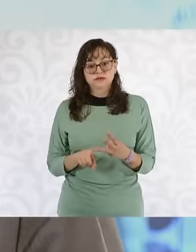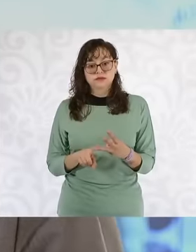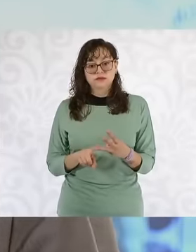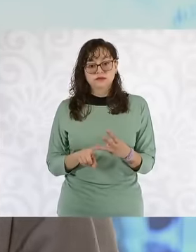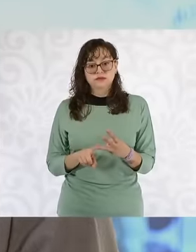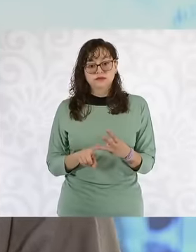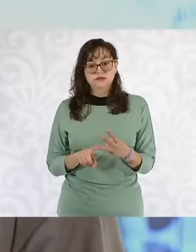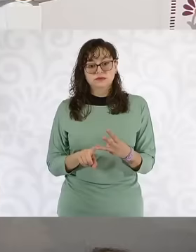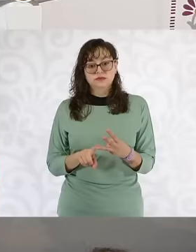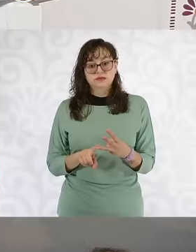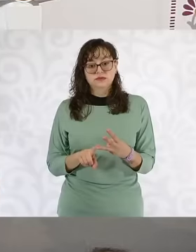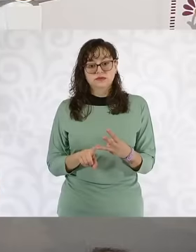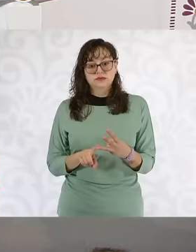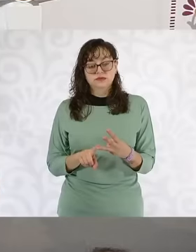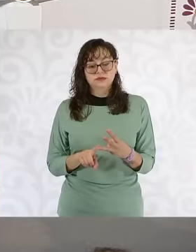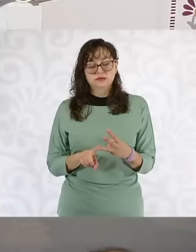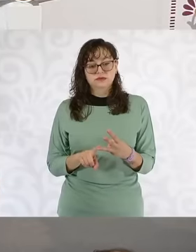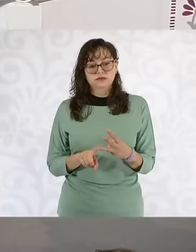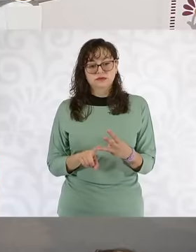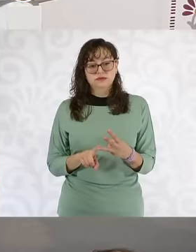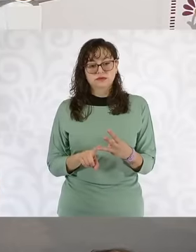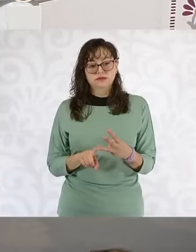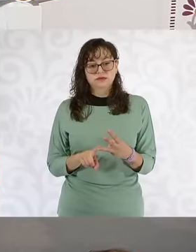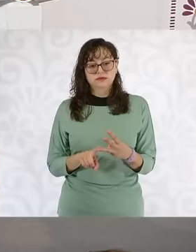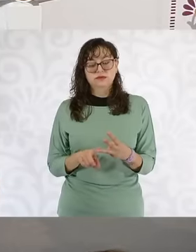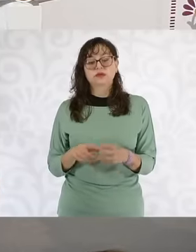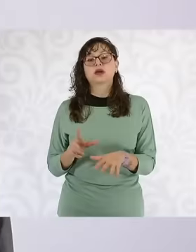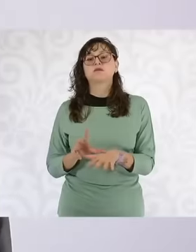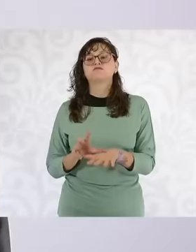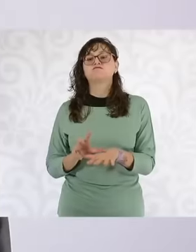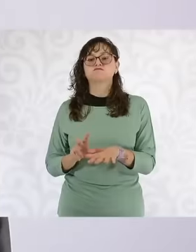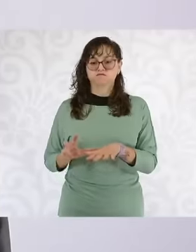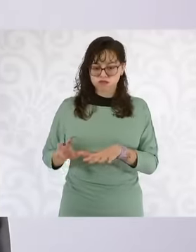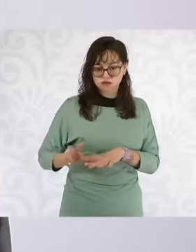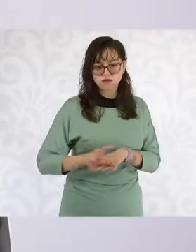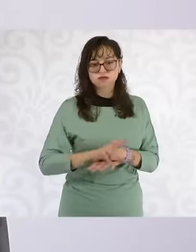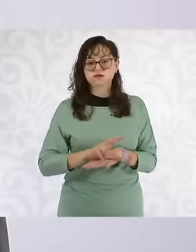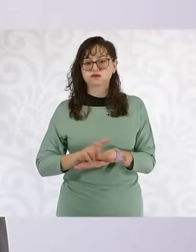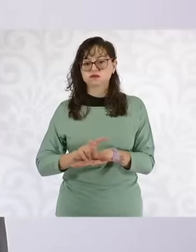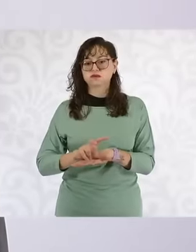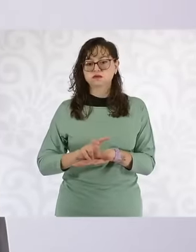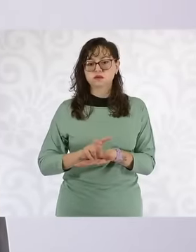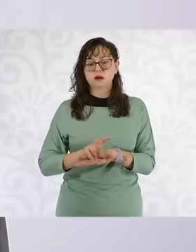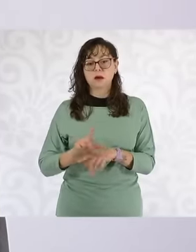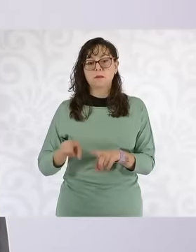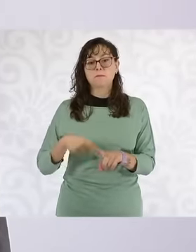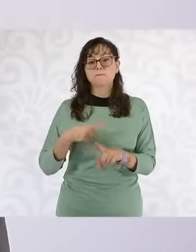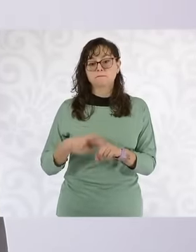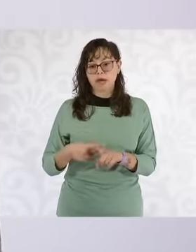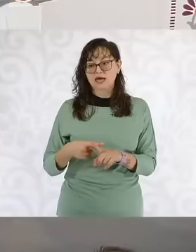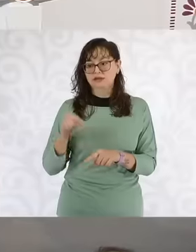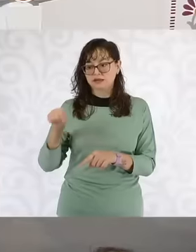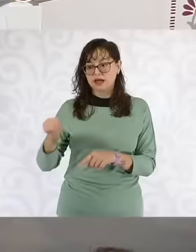studies have also already begun so that the Maya also has the operation of a cargo service.